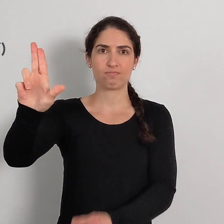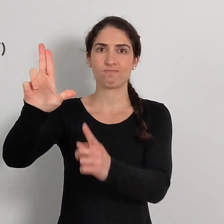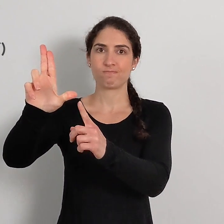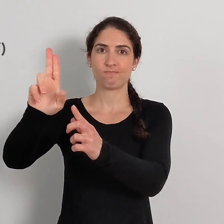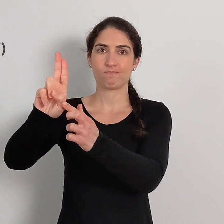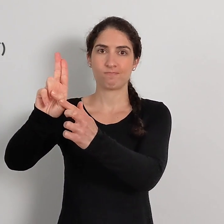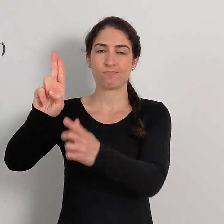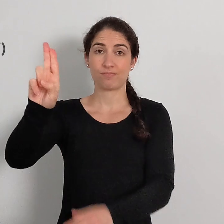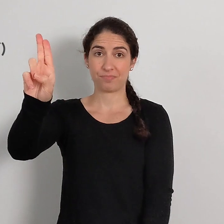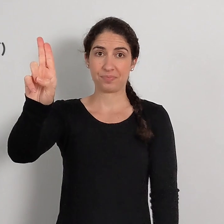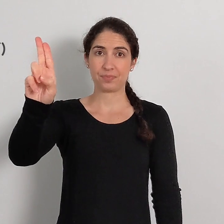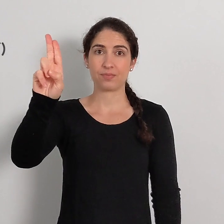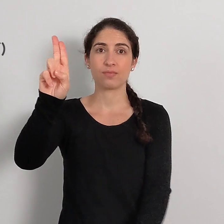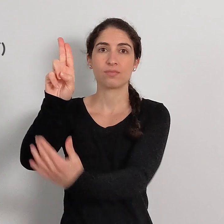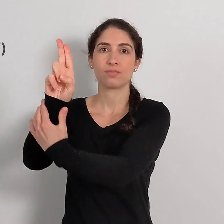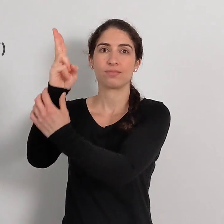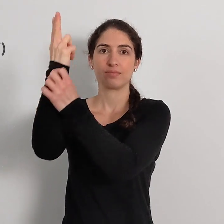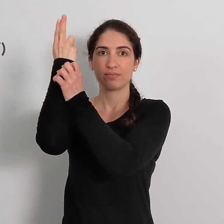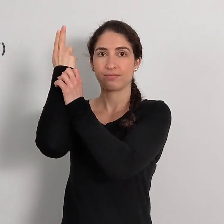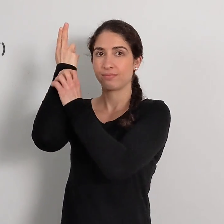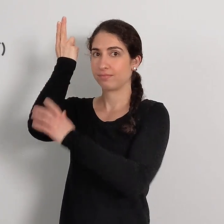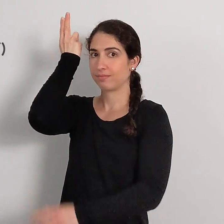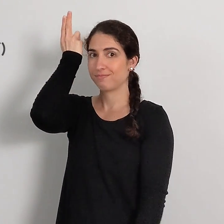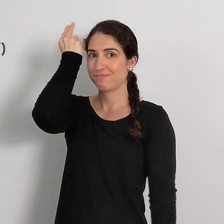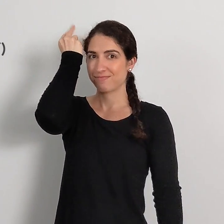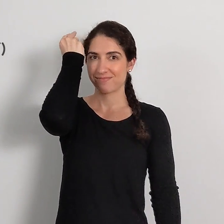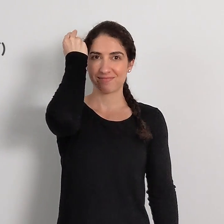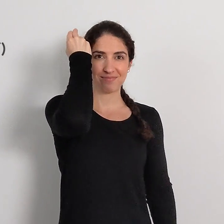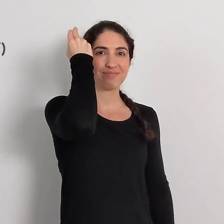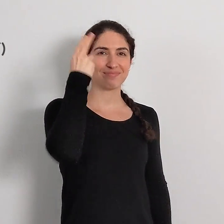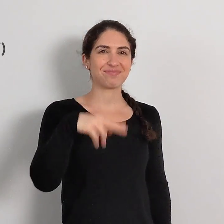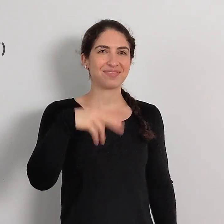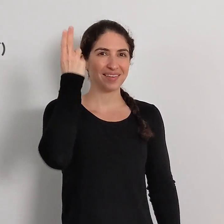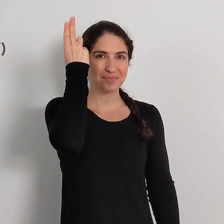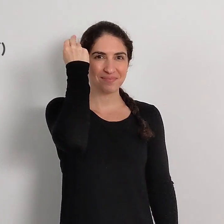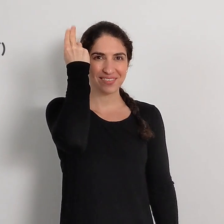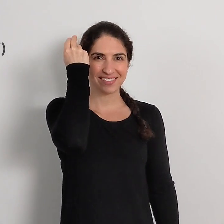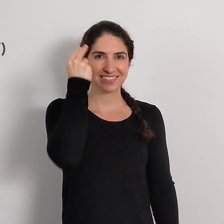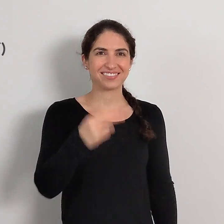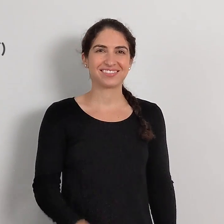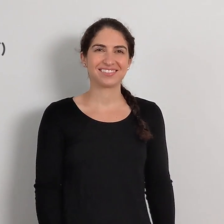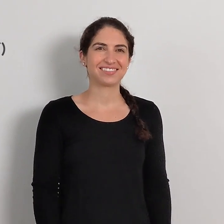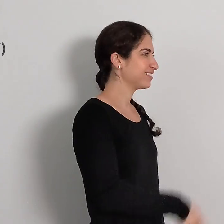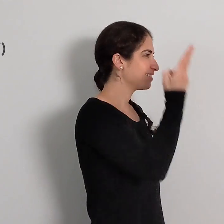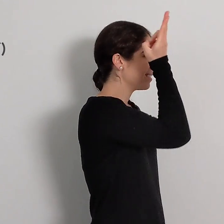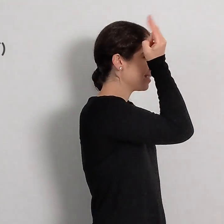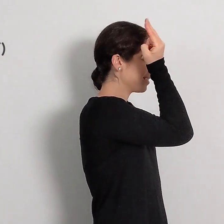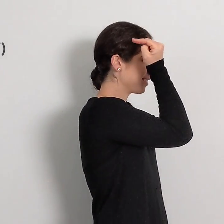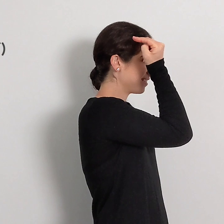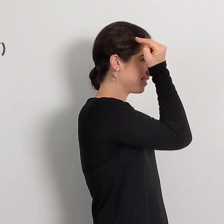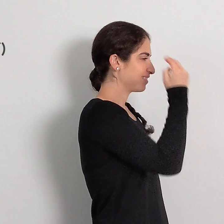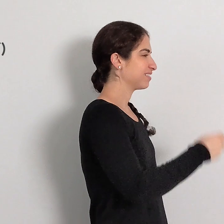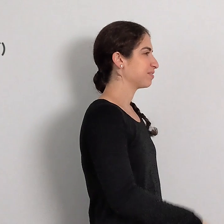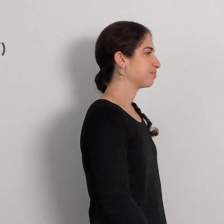Now the thumb is in, and the palm faces backward. RABBIT. RABBIT